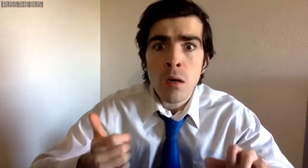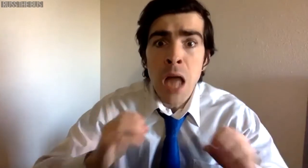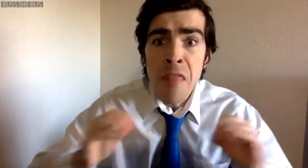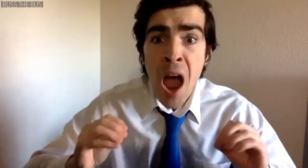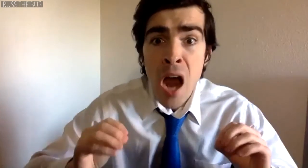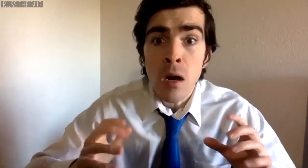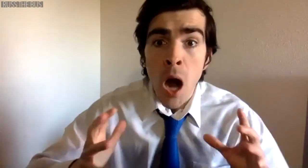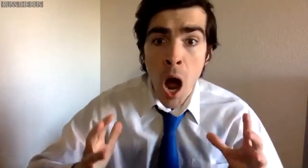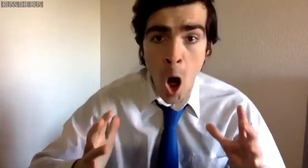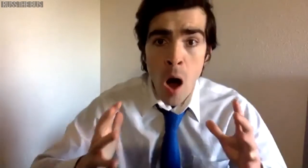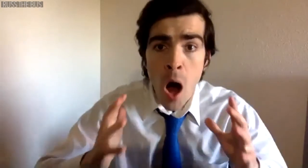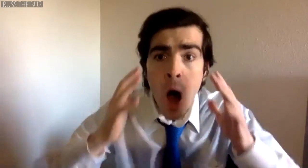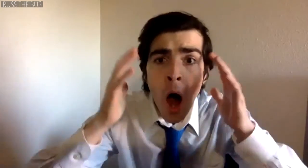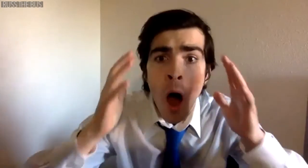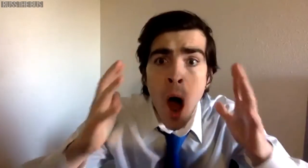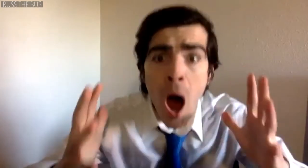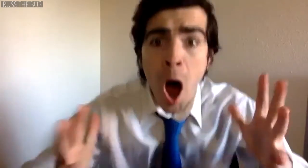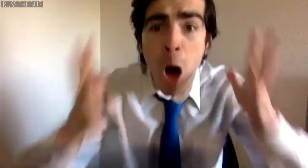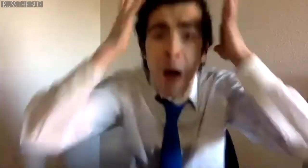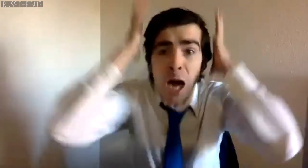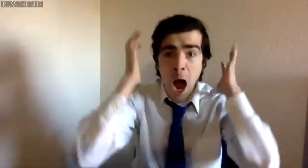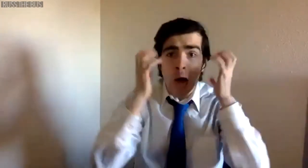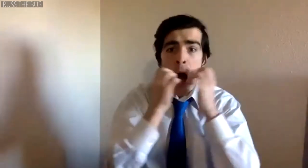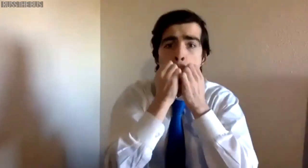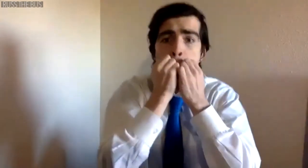Nothing?? Ohmigod.